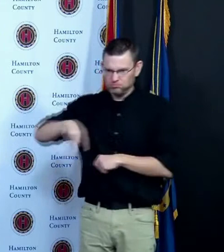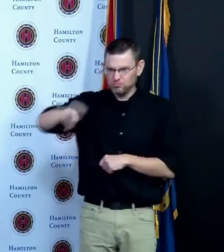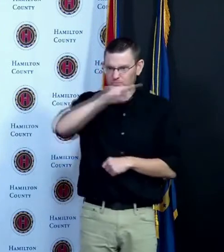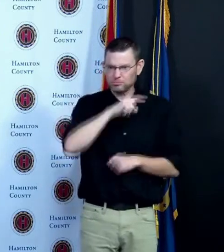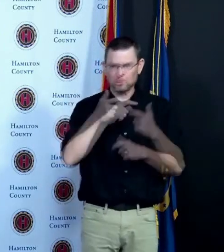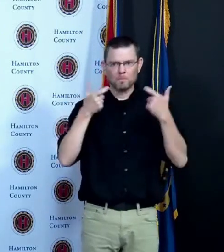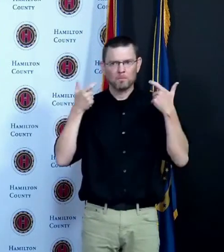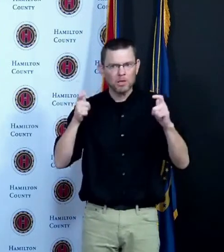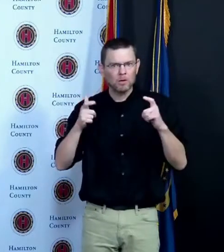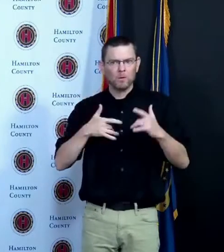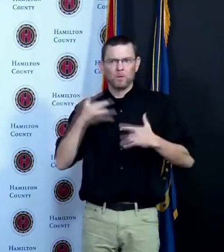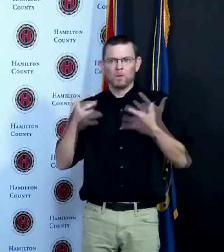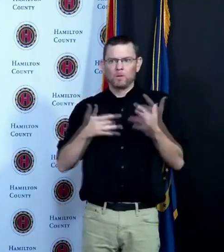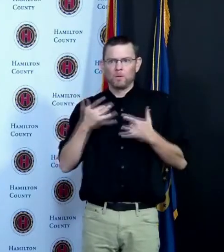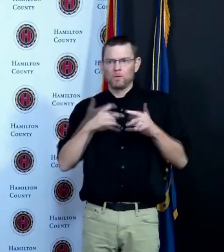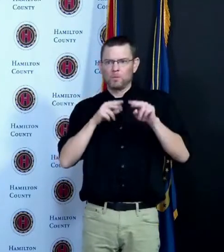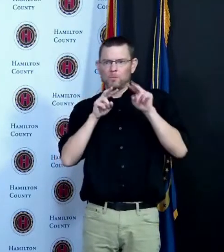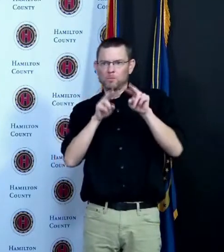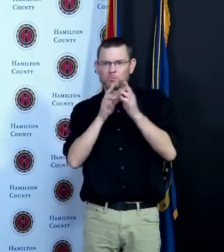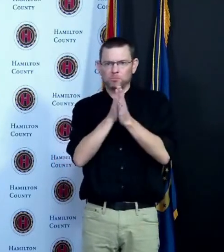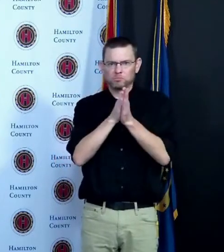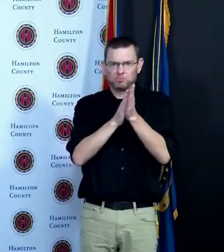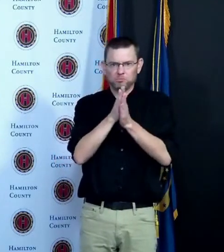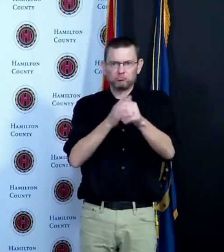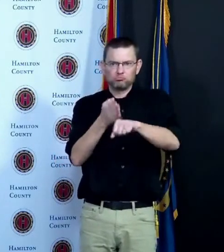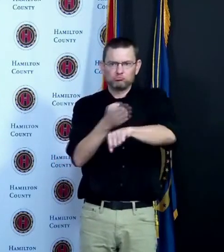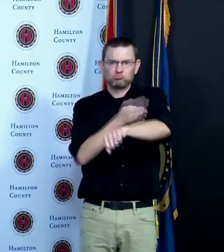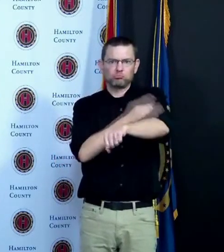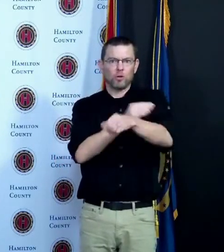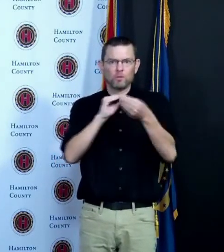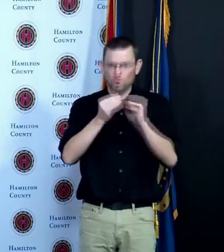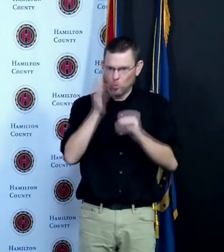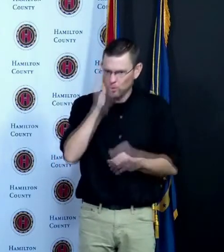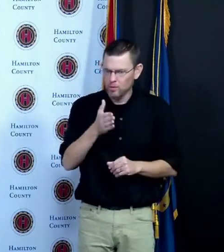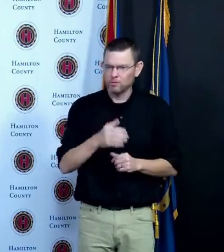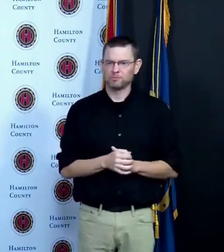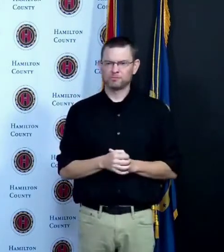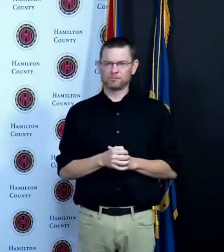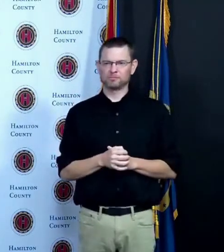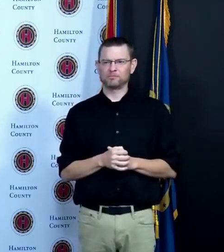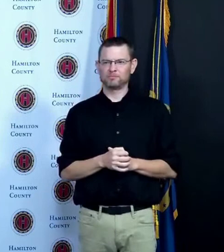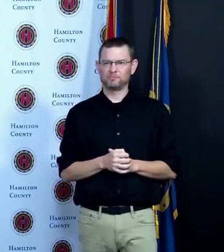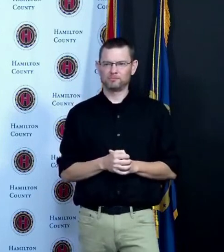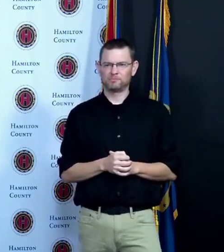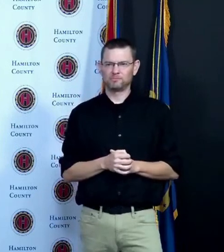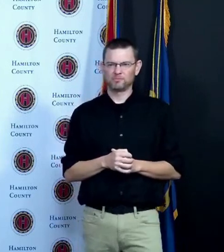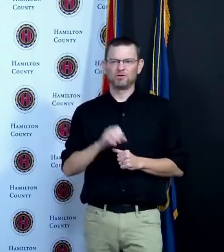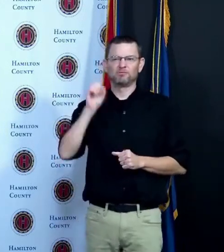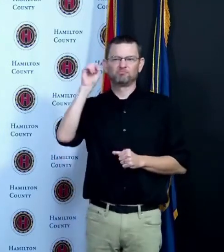grow week after week turning to the data first as I normally do December 10th was our highest